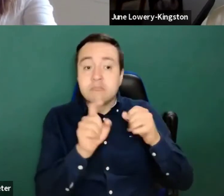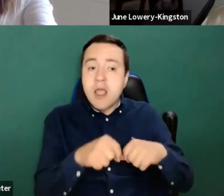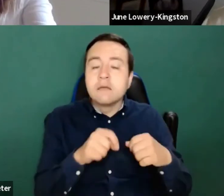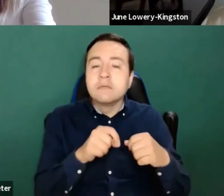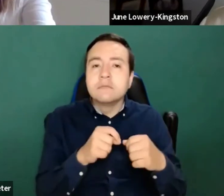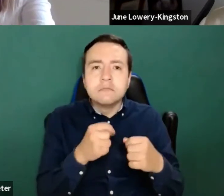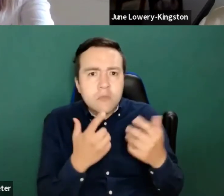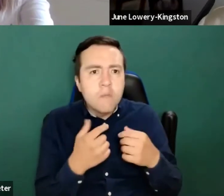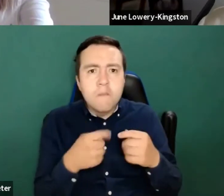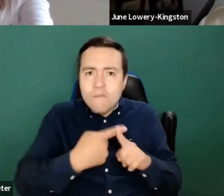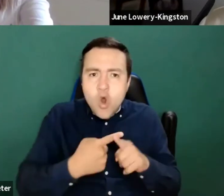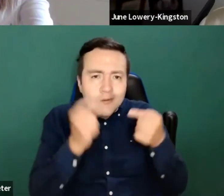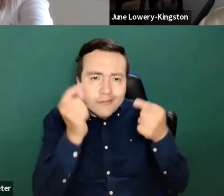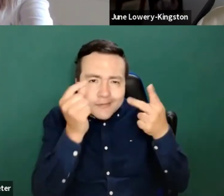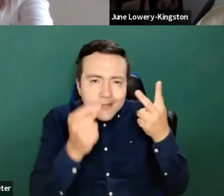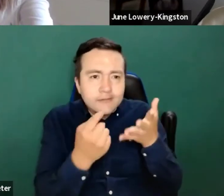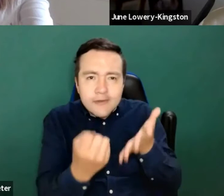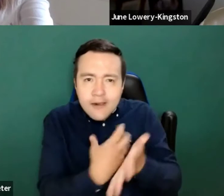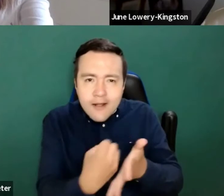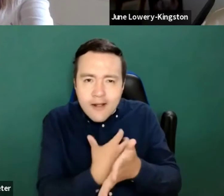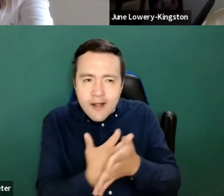We are putting online very soon.